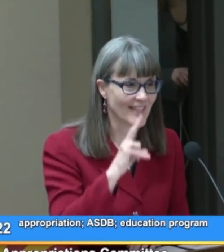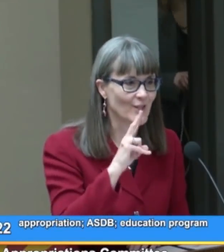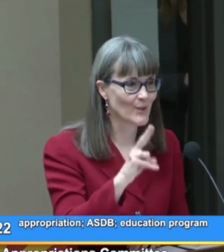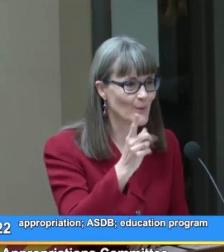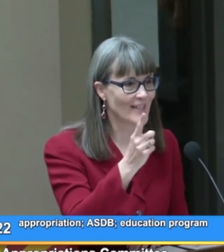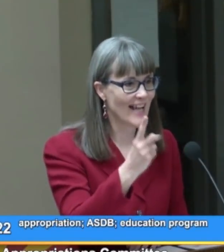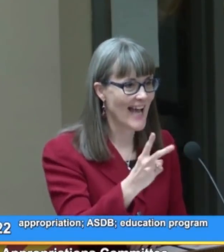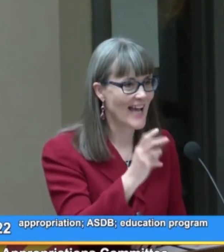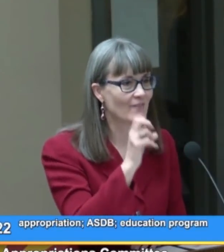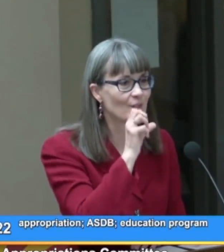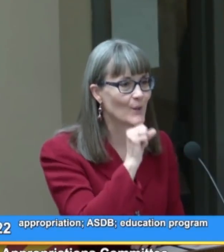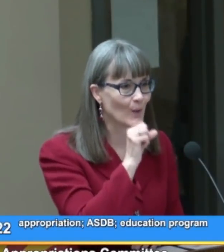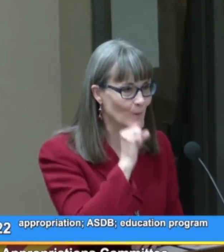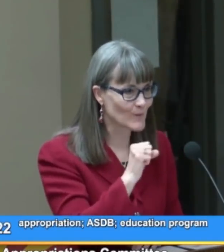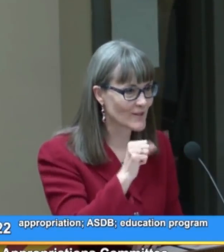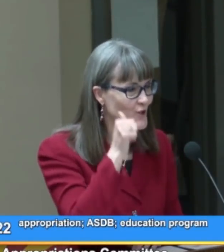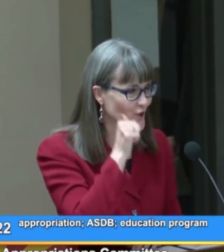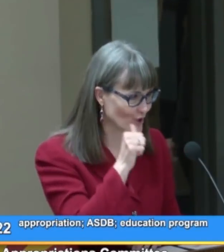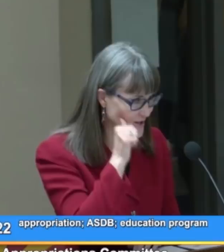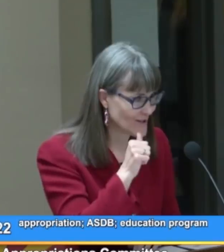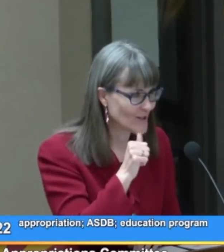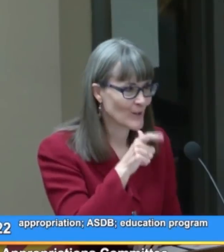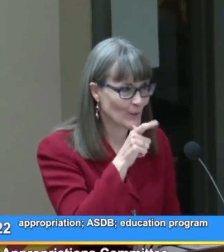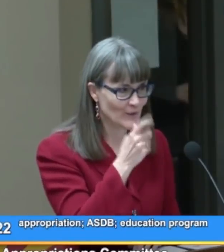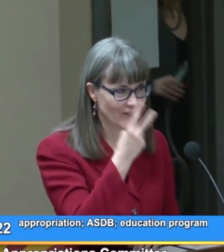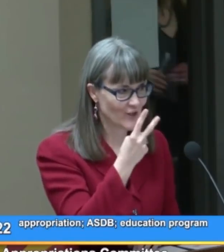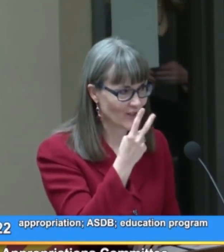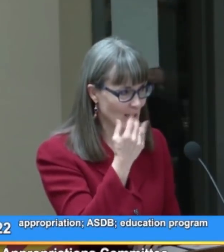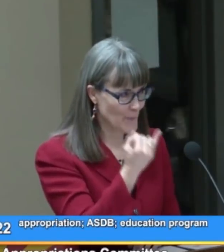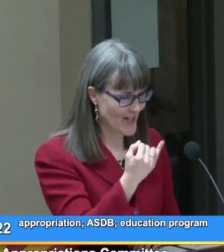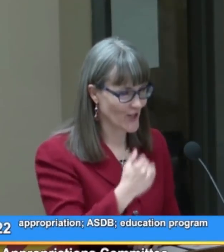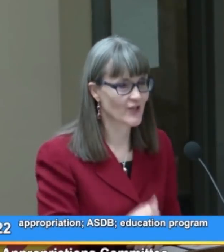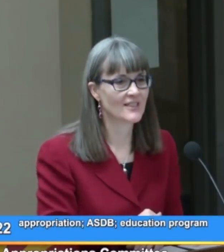a two and a half year-old girl who's visually impaired.